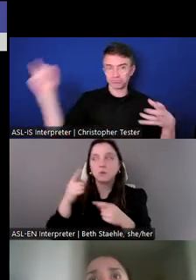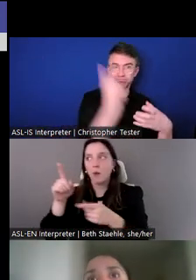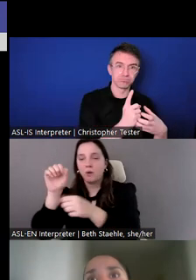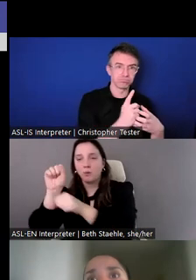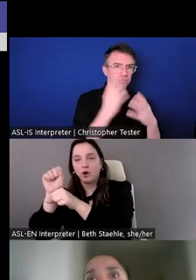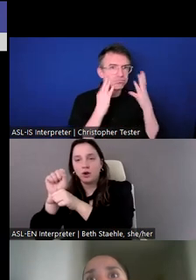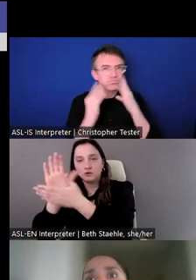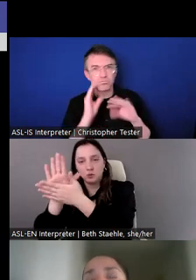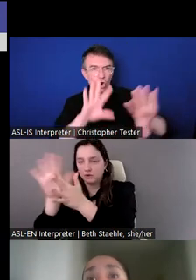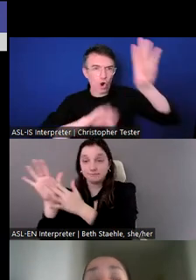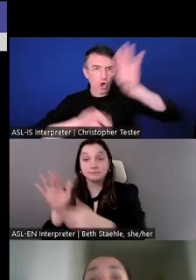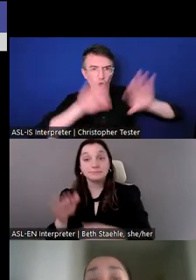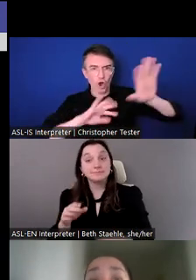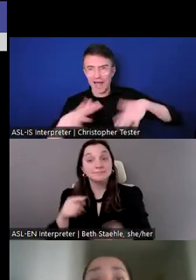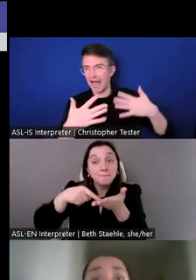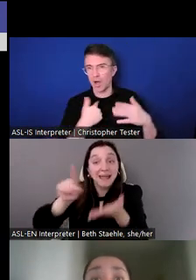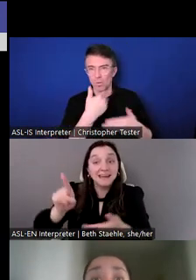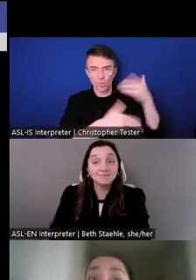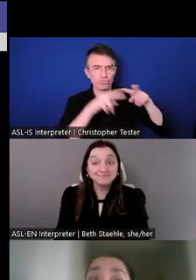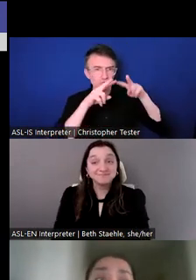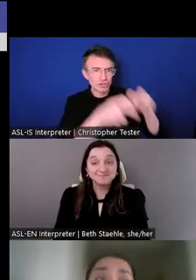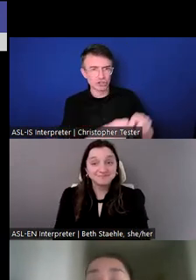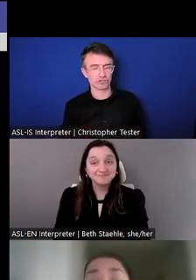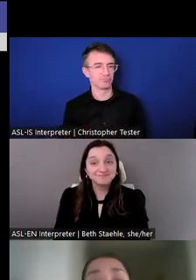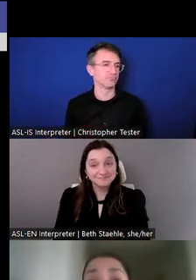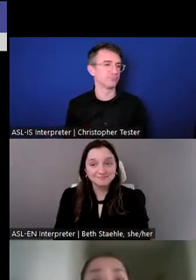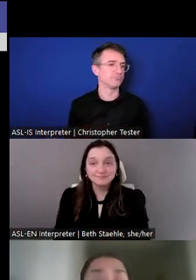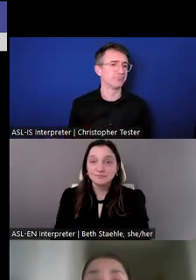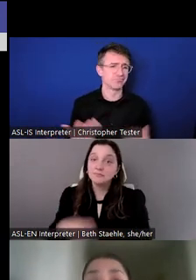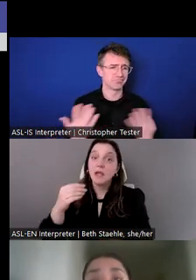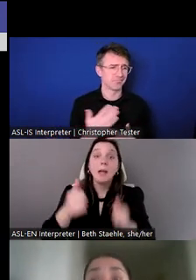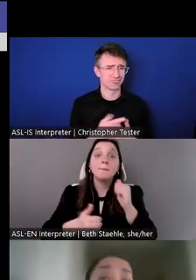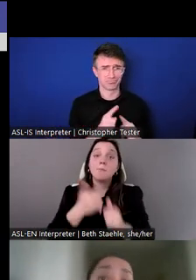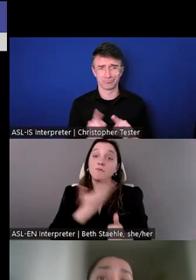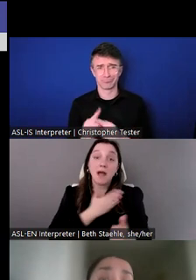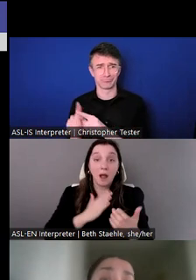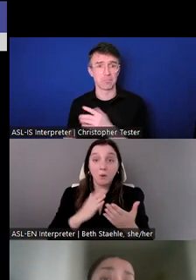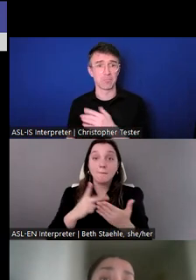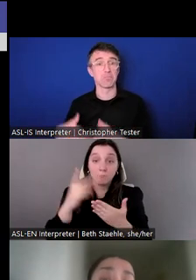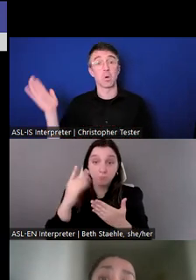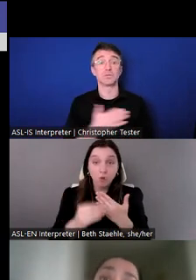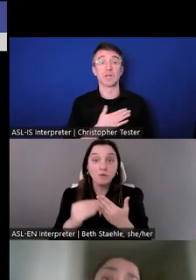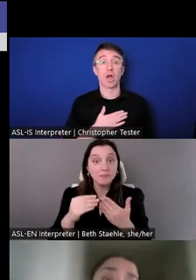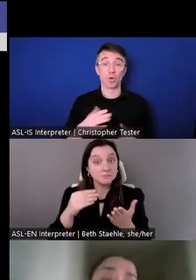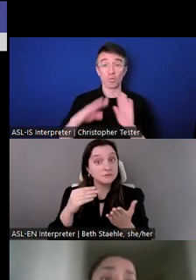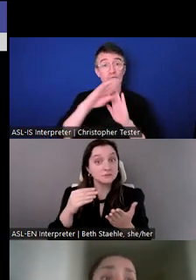And most of our programs throughout the year have a need to bring on a Research Assistant.